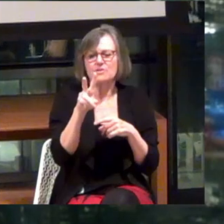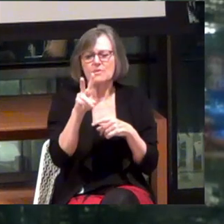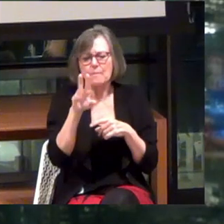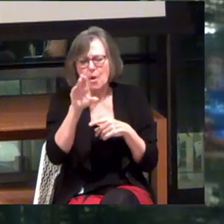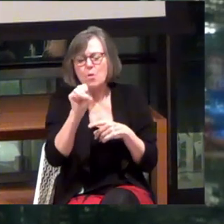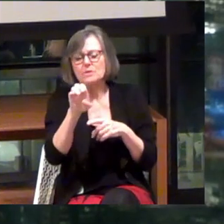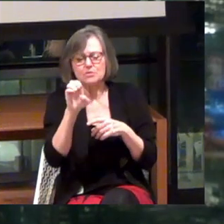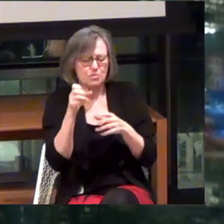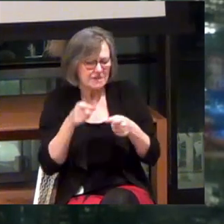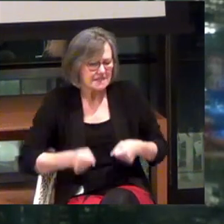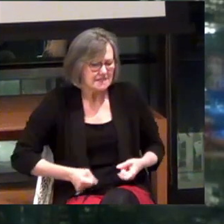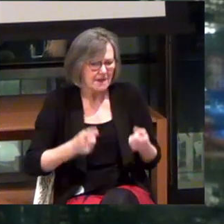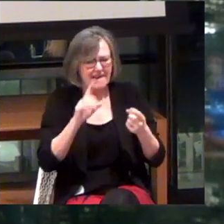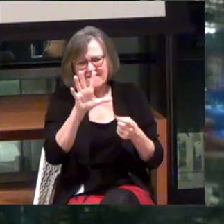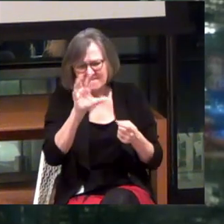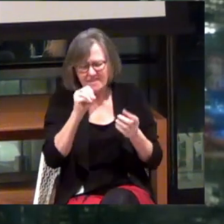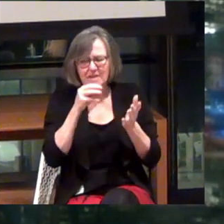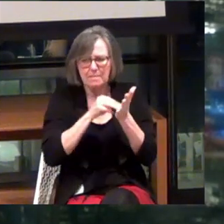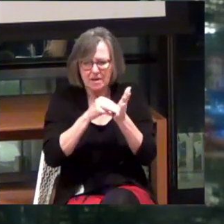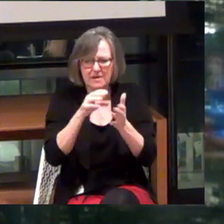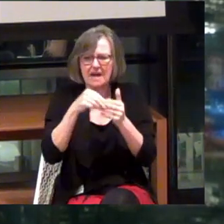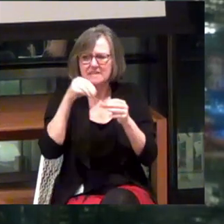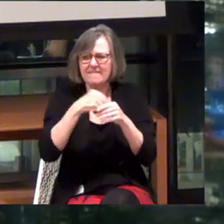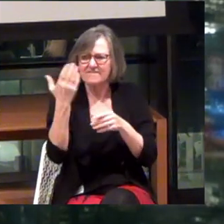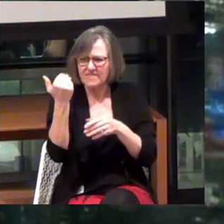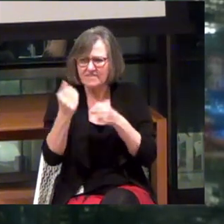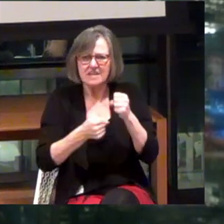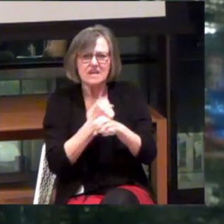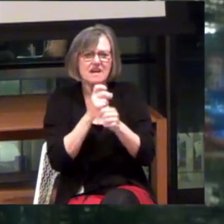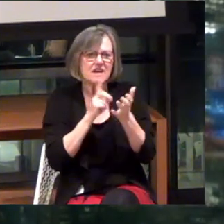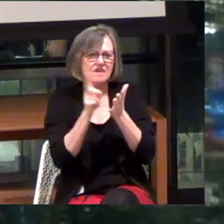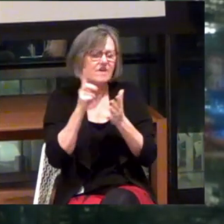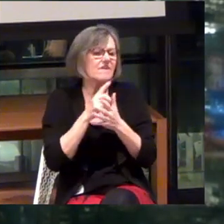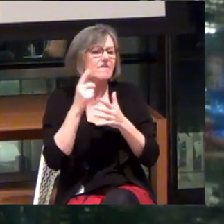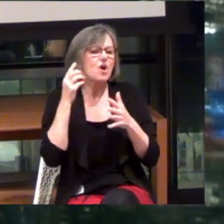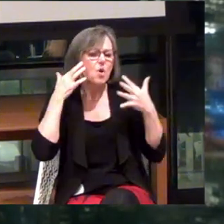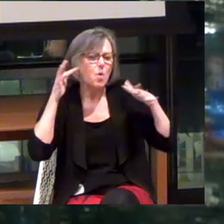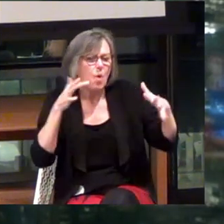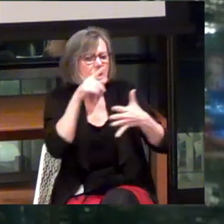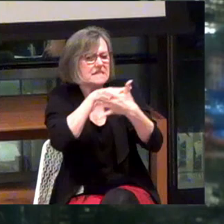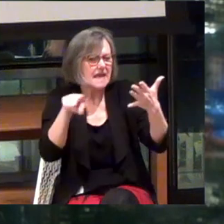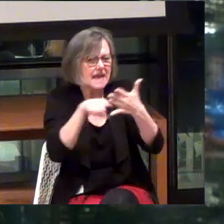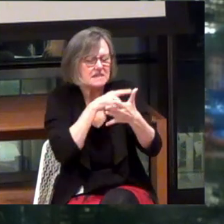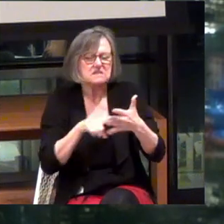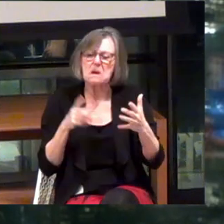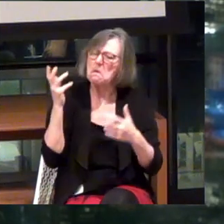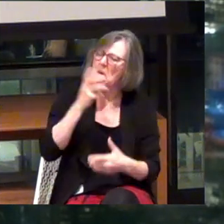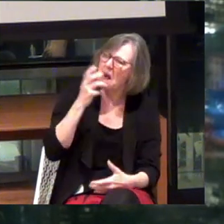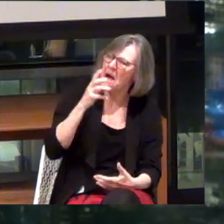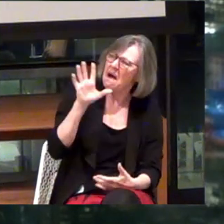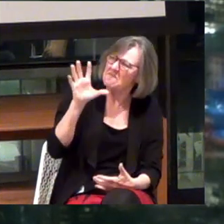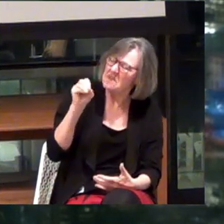We spent $50 million in 15 years, developing noise canceling. He said... Wow. $50 million.